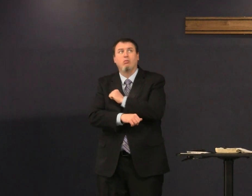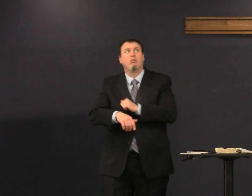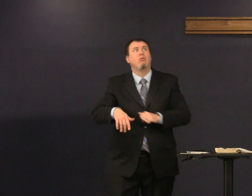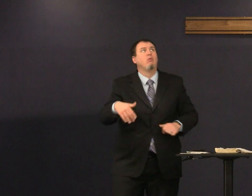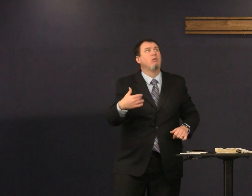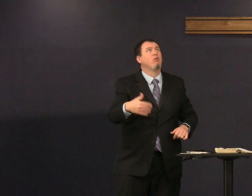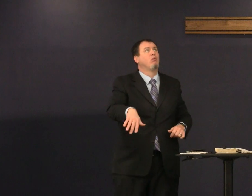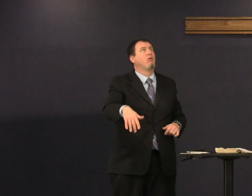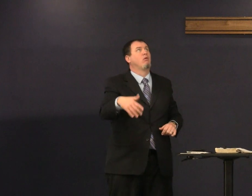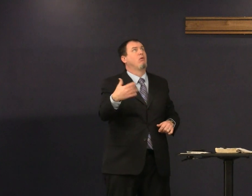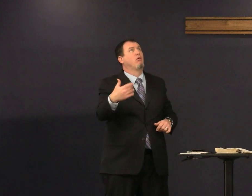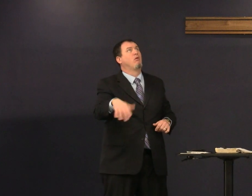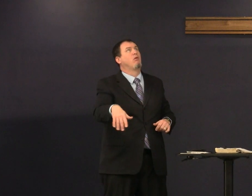and Abraham